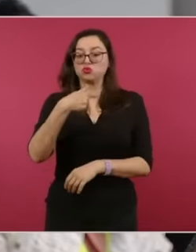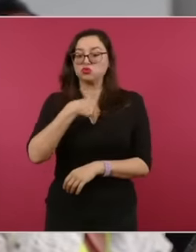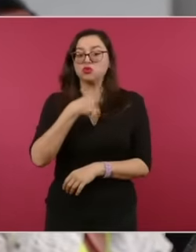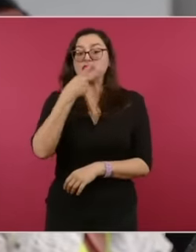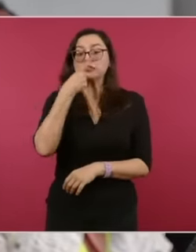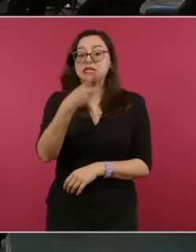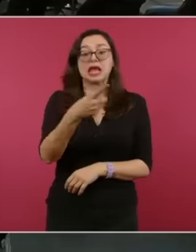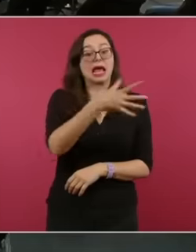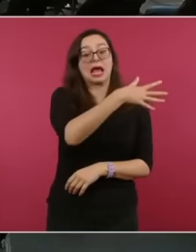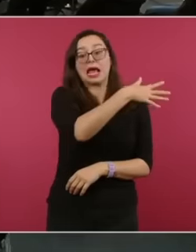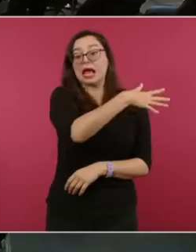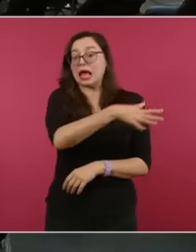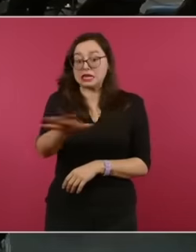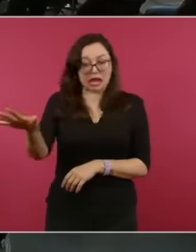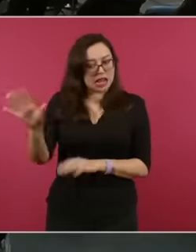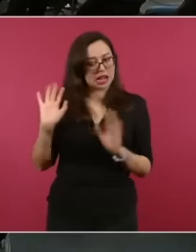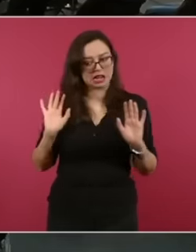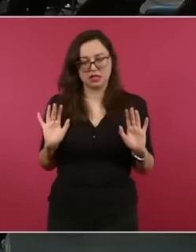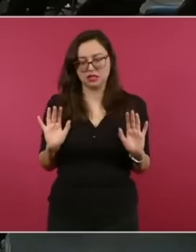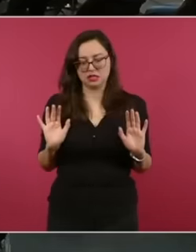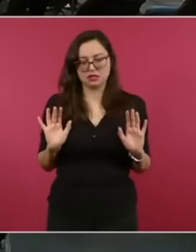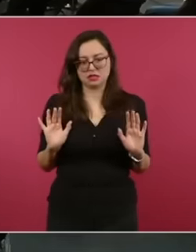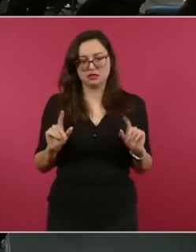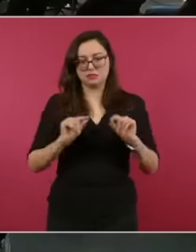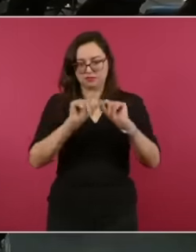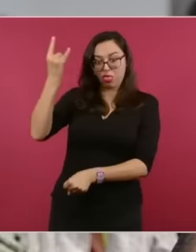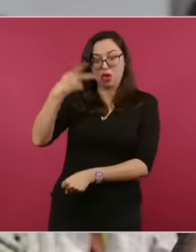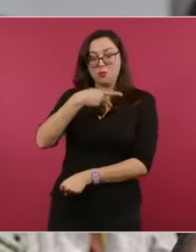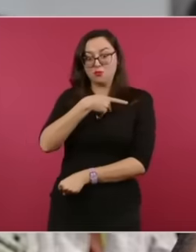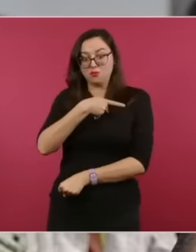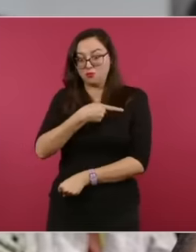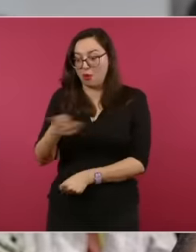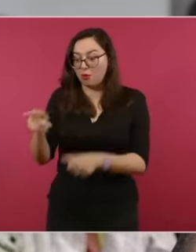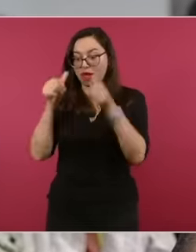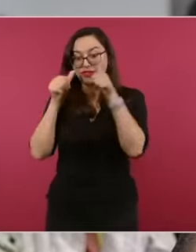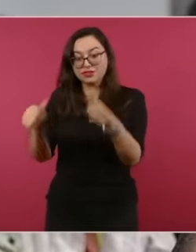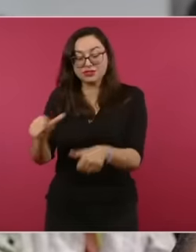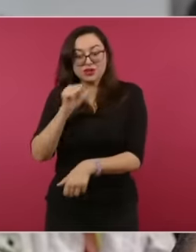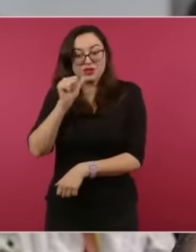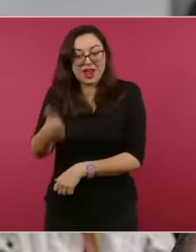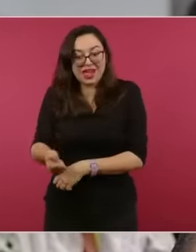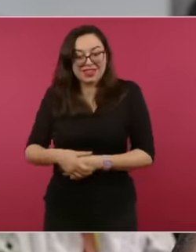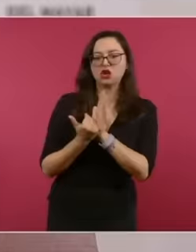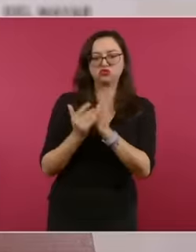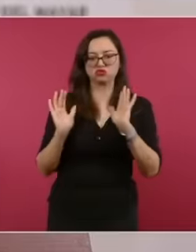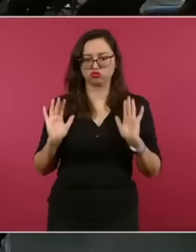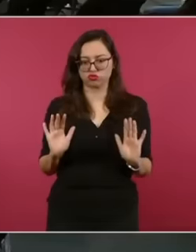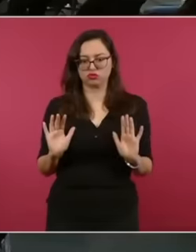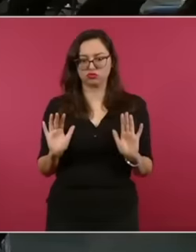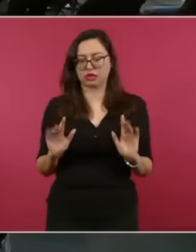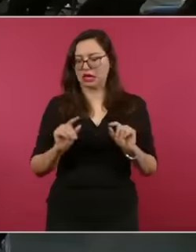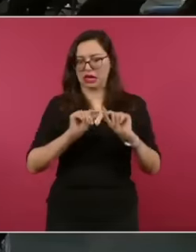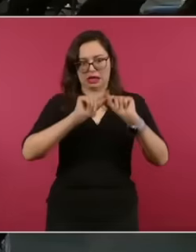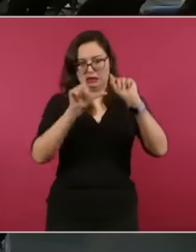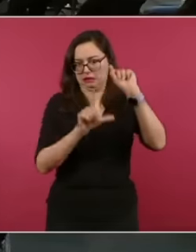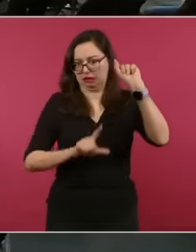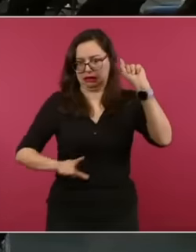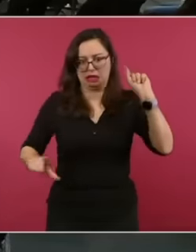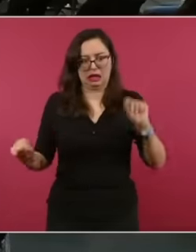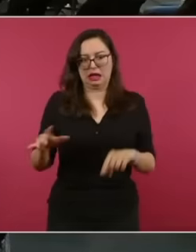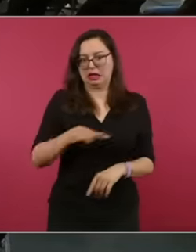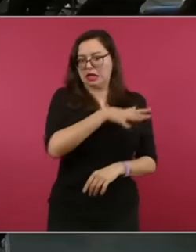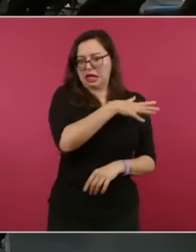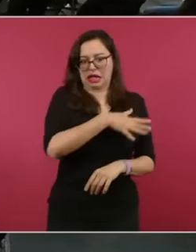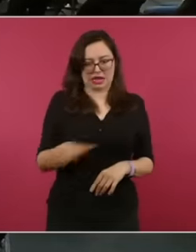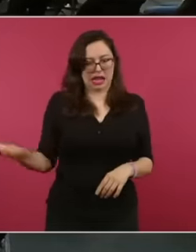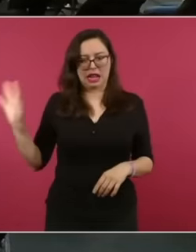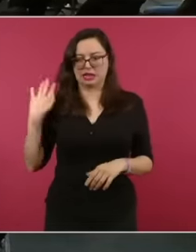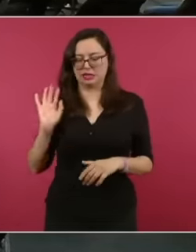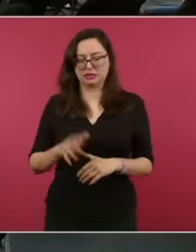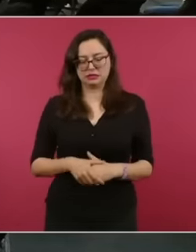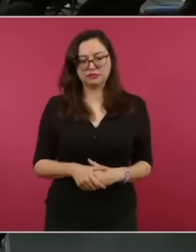tell you, I feel very proud because you don't put the data on here are the